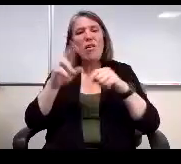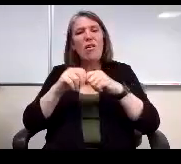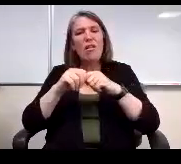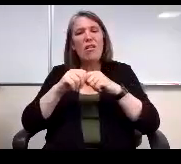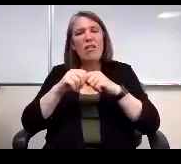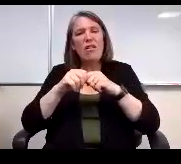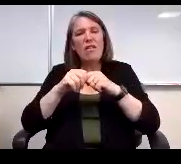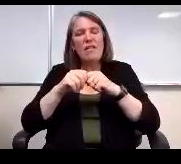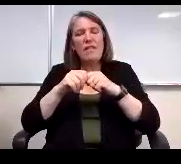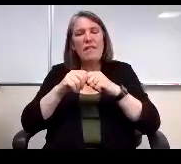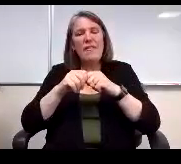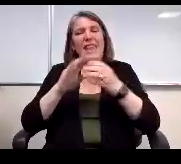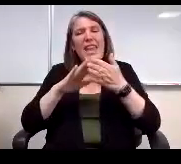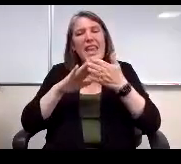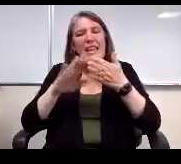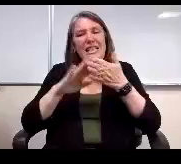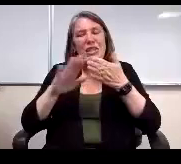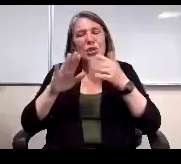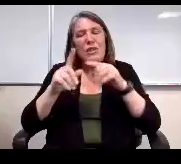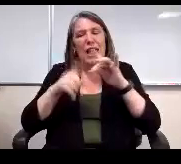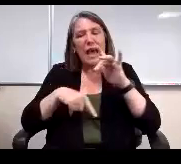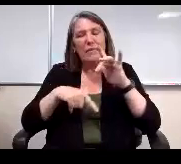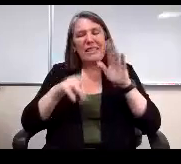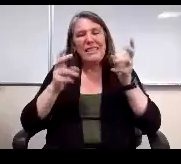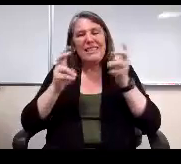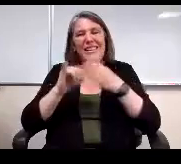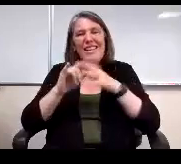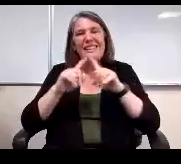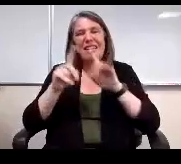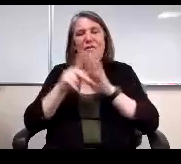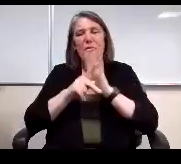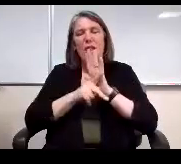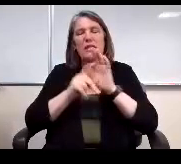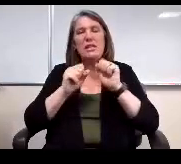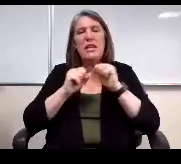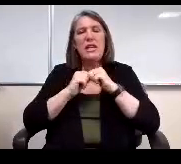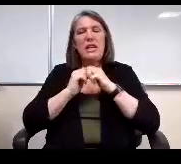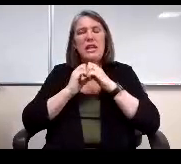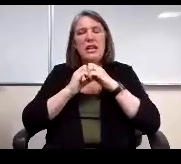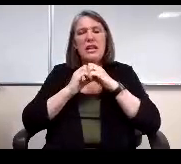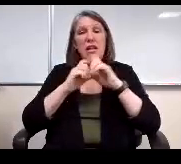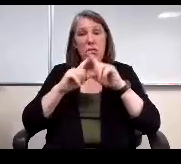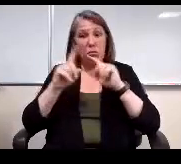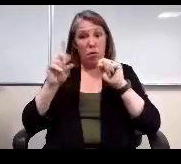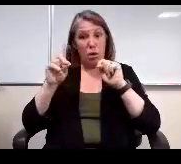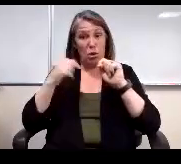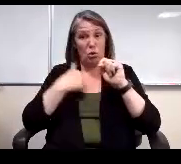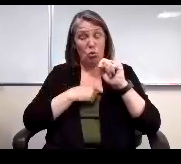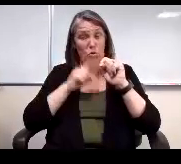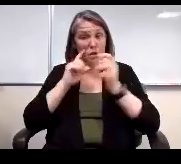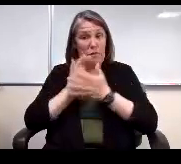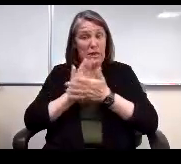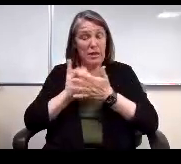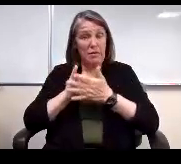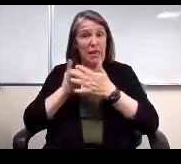An excused absence if you will. That's a different policy. But do we believe that